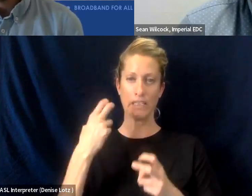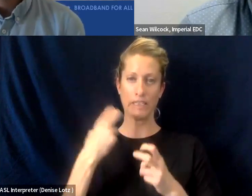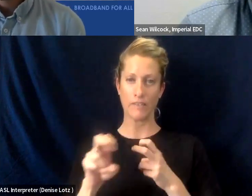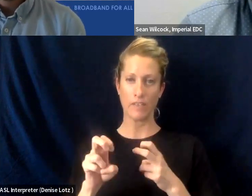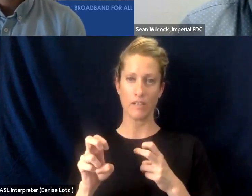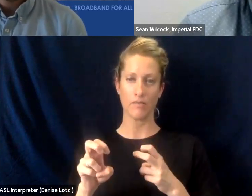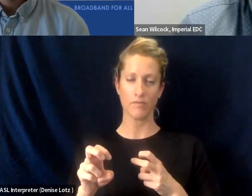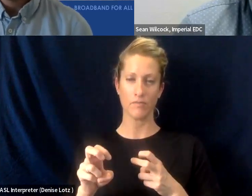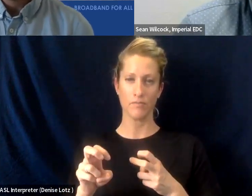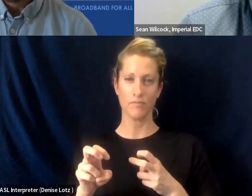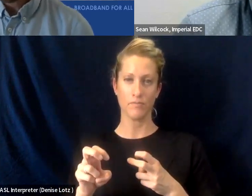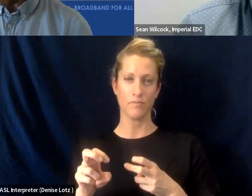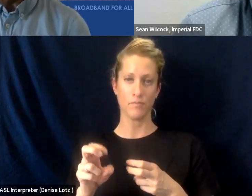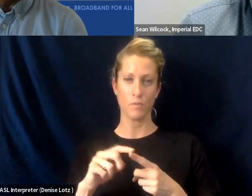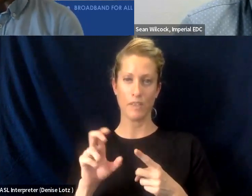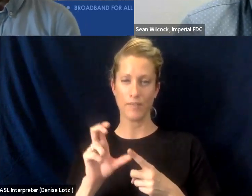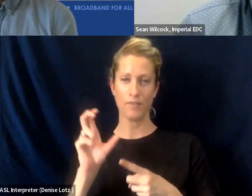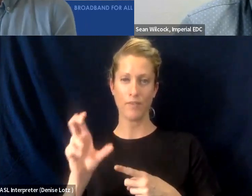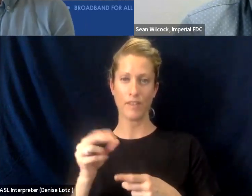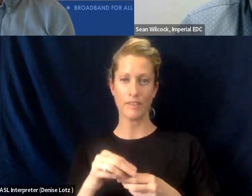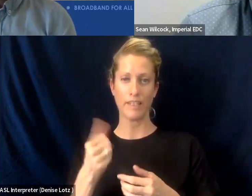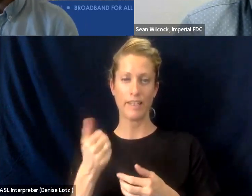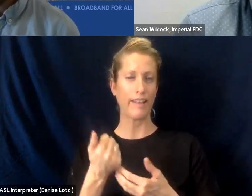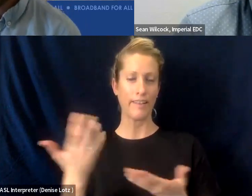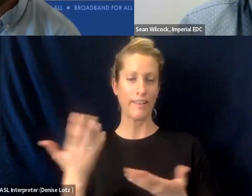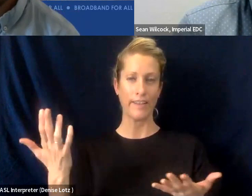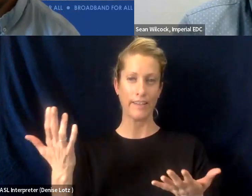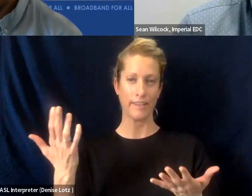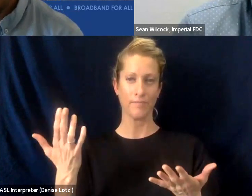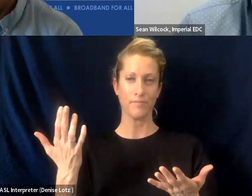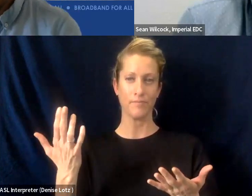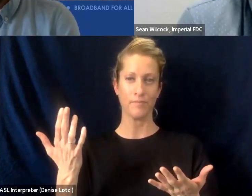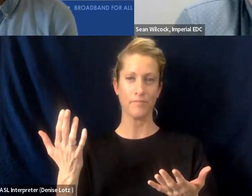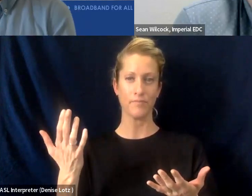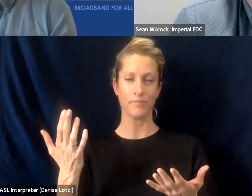and invest in anything to solve the problem.